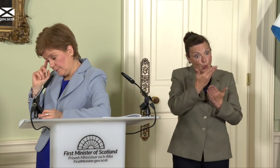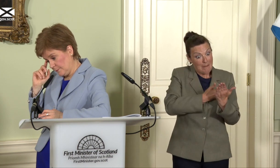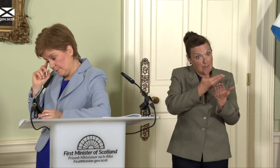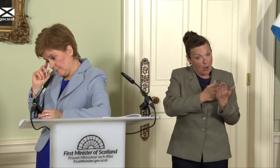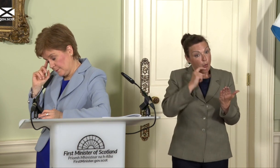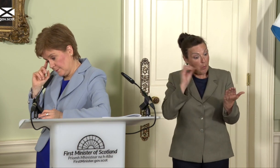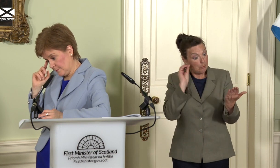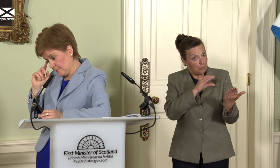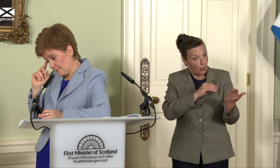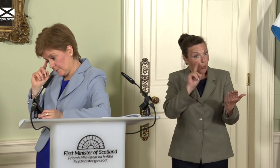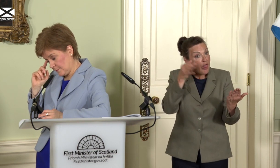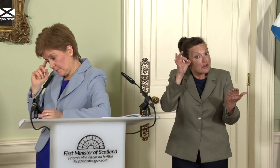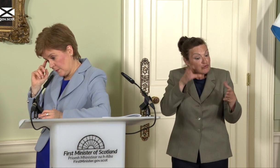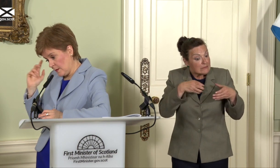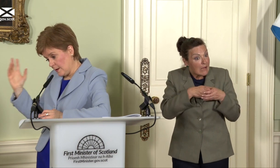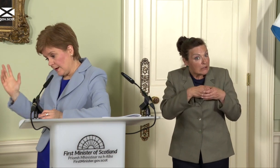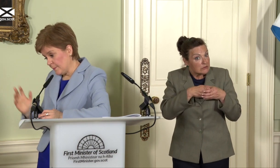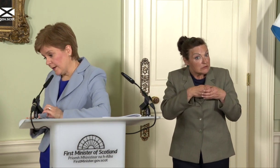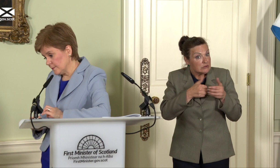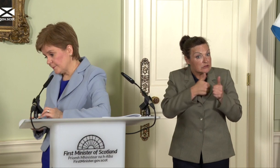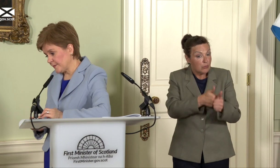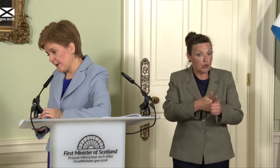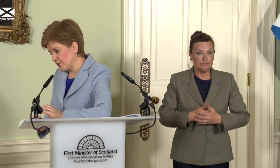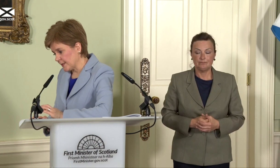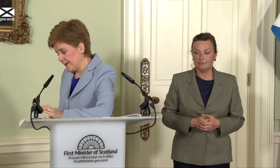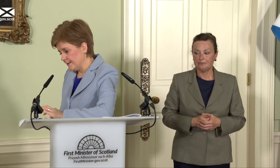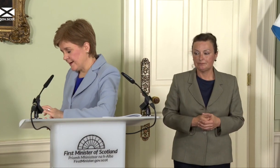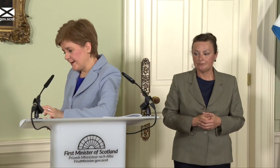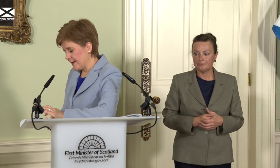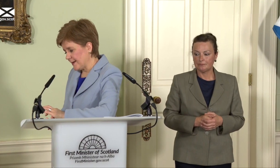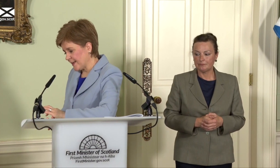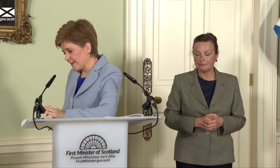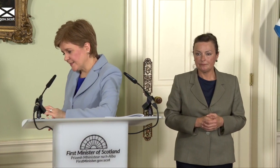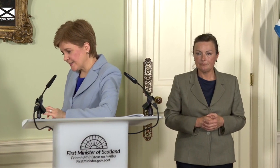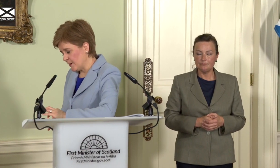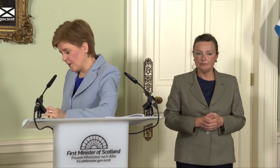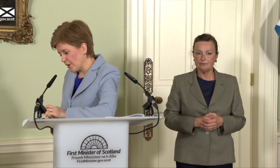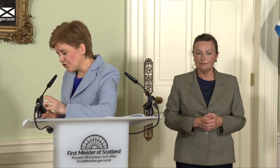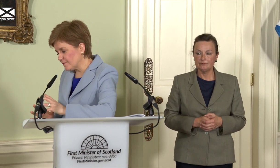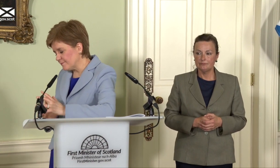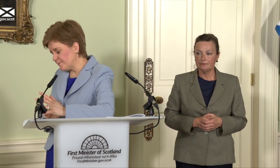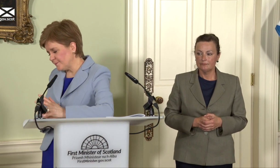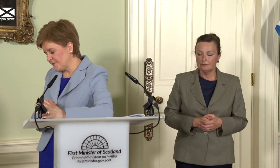position on issues such as this? Thank you. I’ll pass to Patrick in a second. I should say,